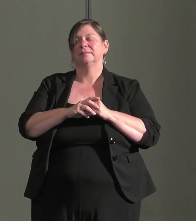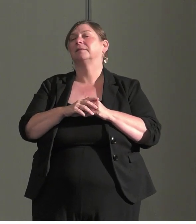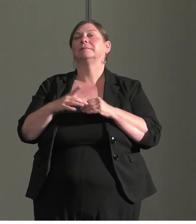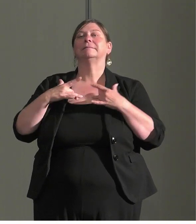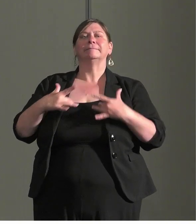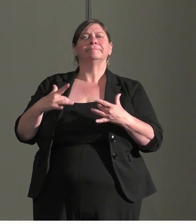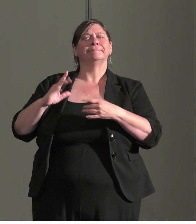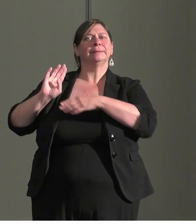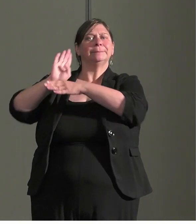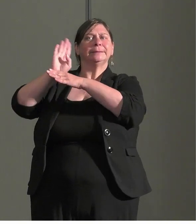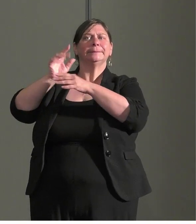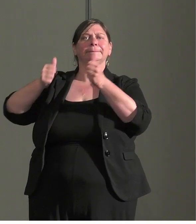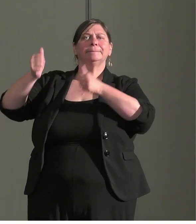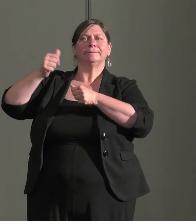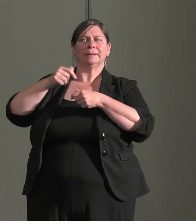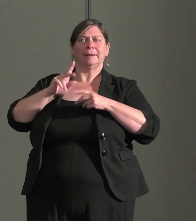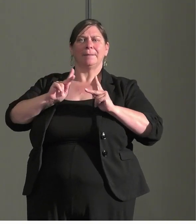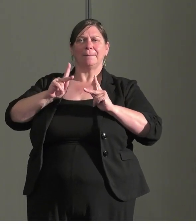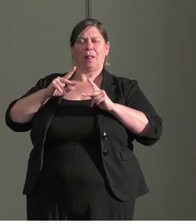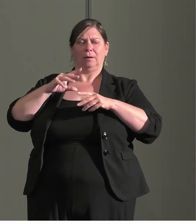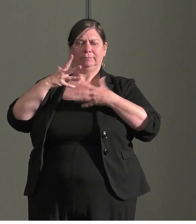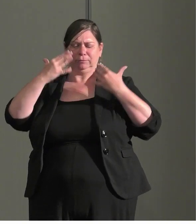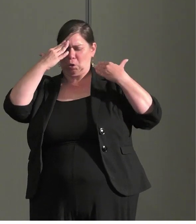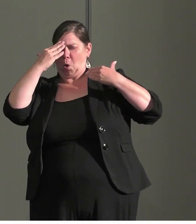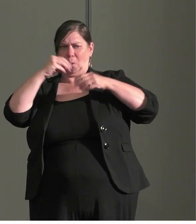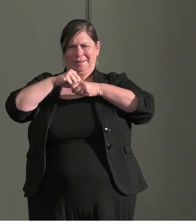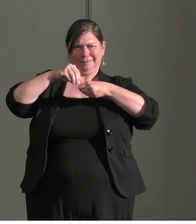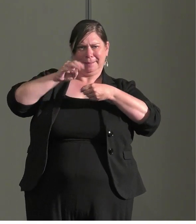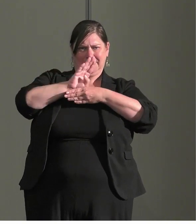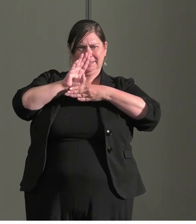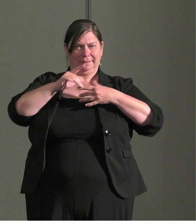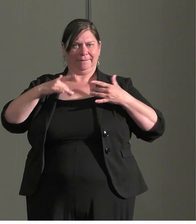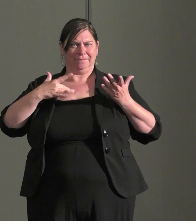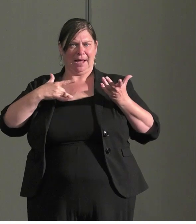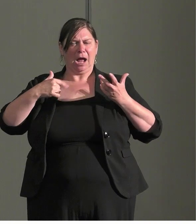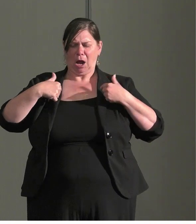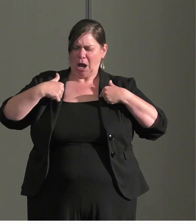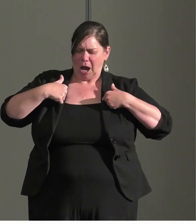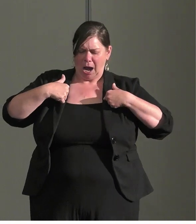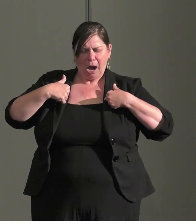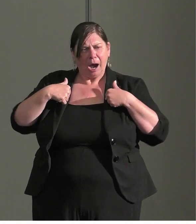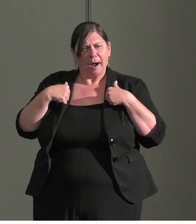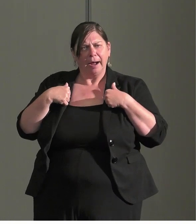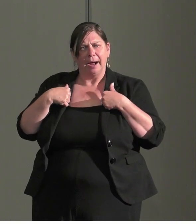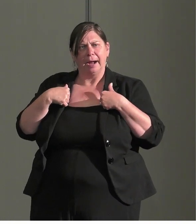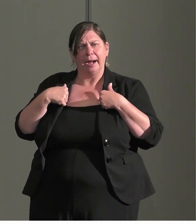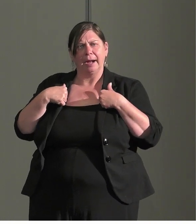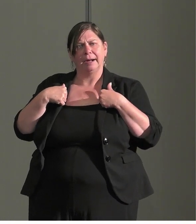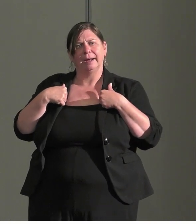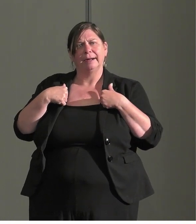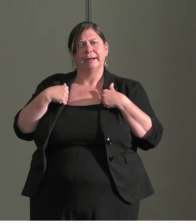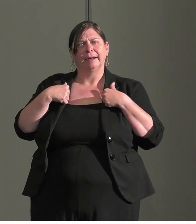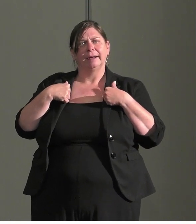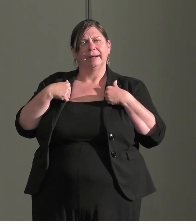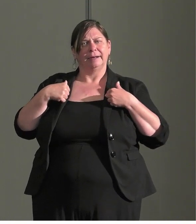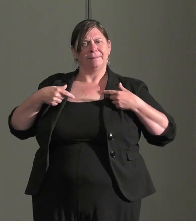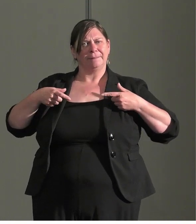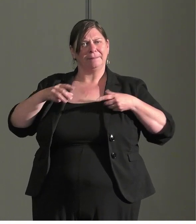people that are insiders will feel like they are -- kind of in control and people that are